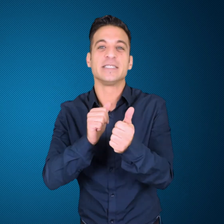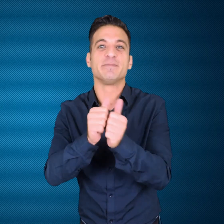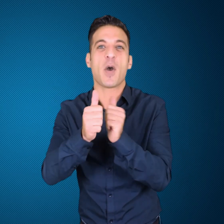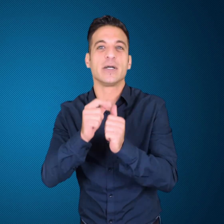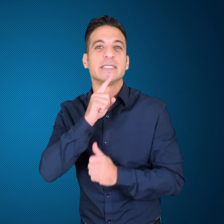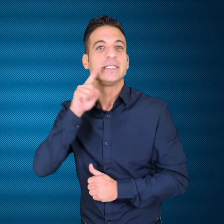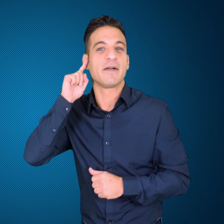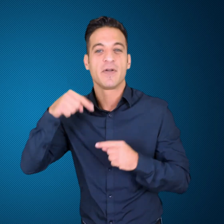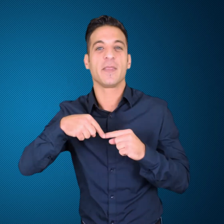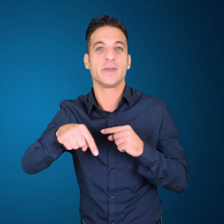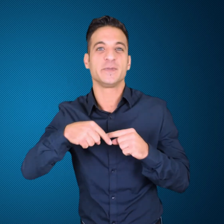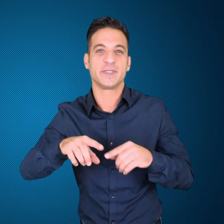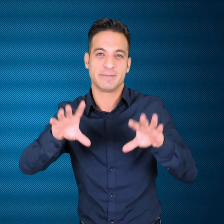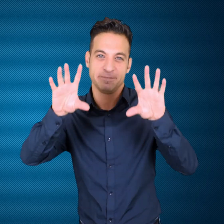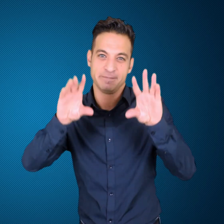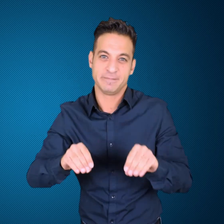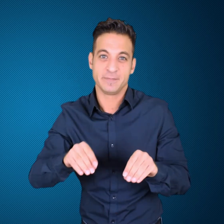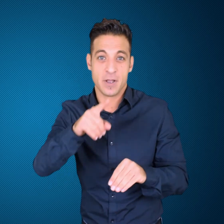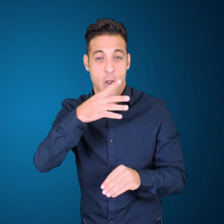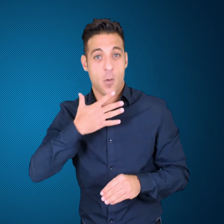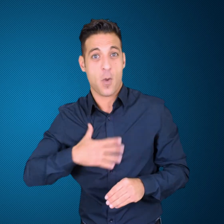That’s it for SportsDeaf this week.